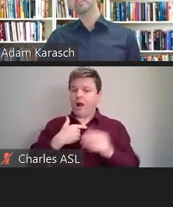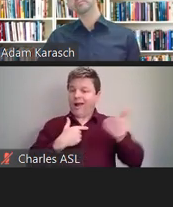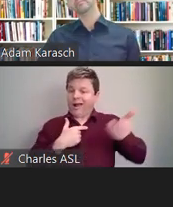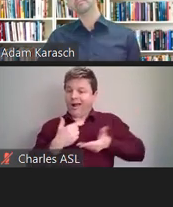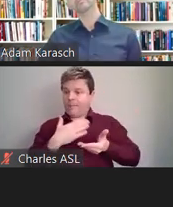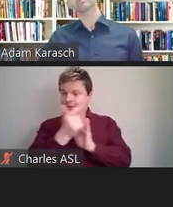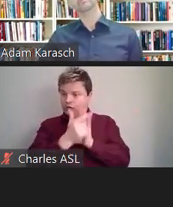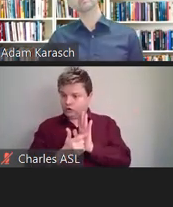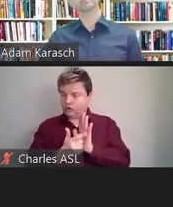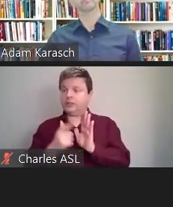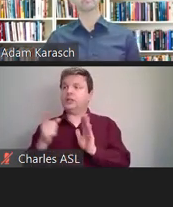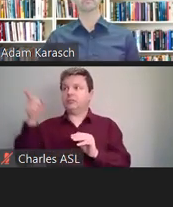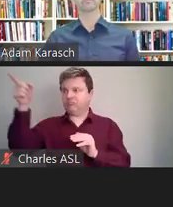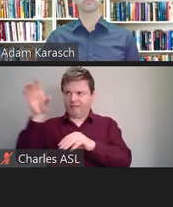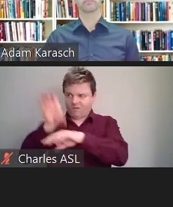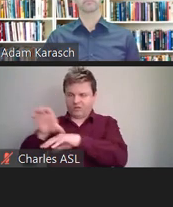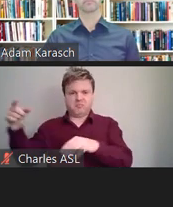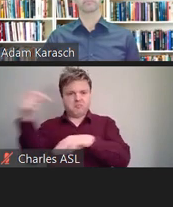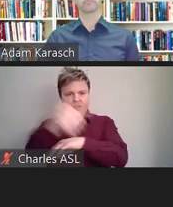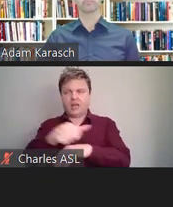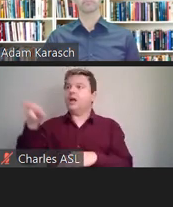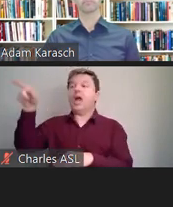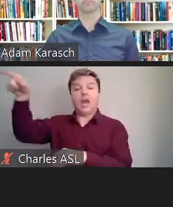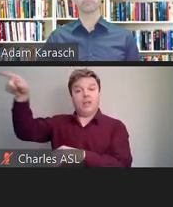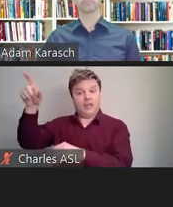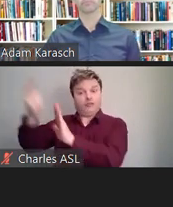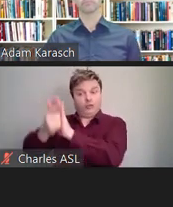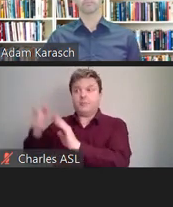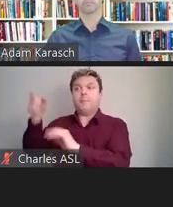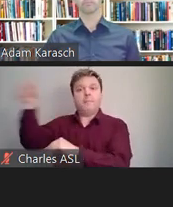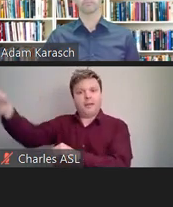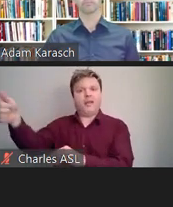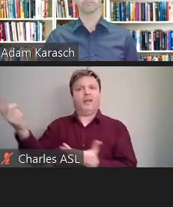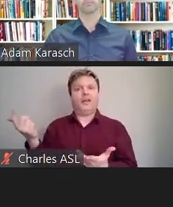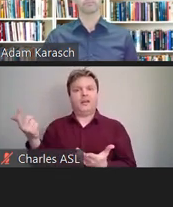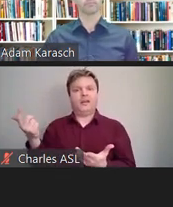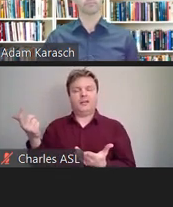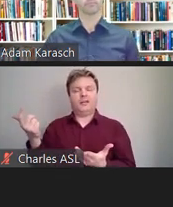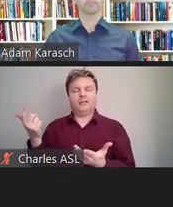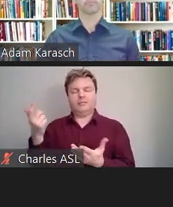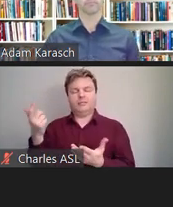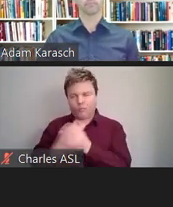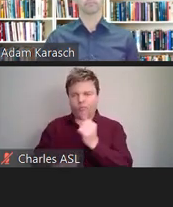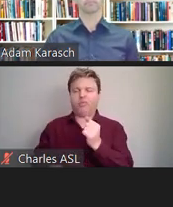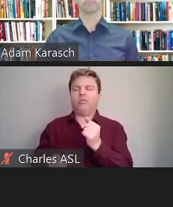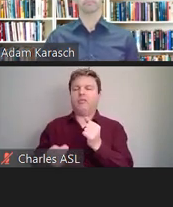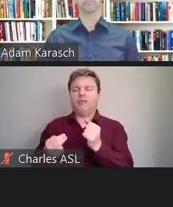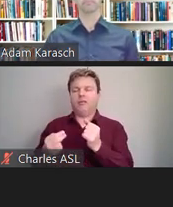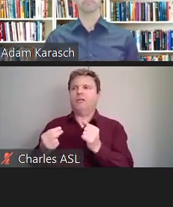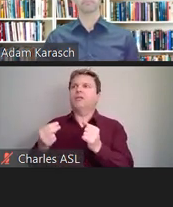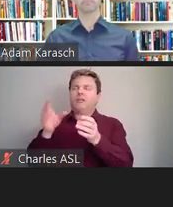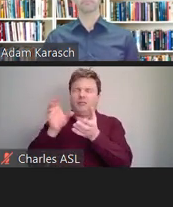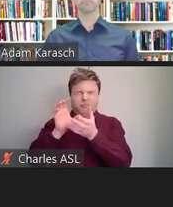plus you're paying your own attorneys for defending you in the case. And, ironically-- put this at the end here--